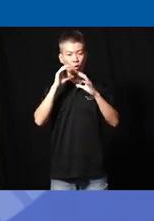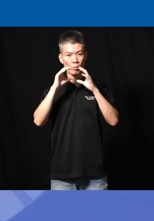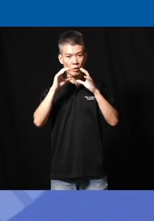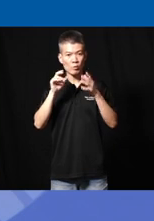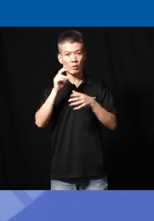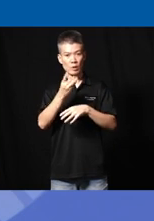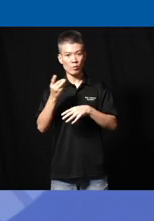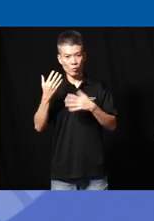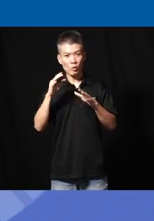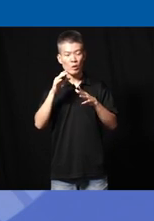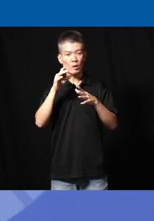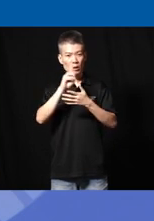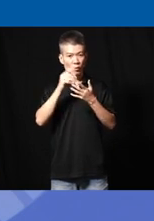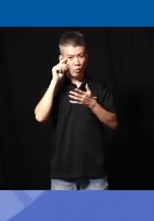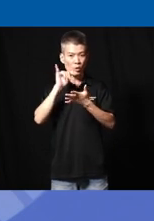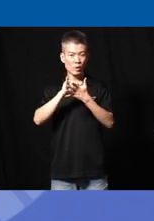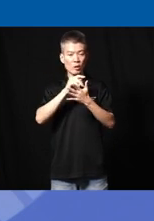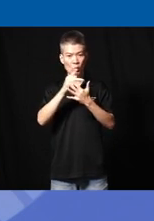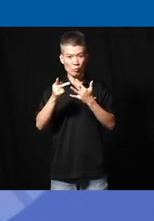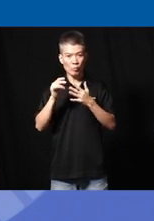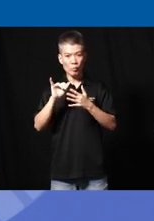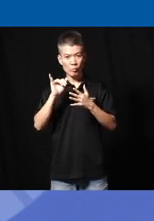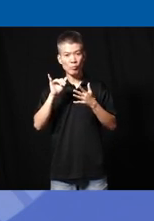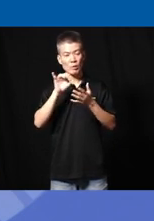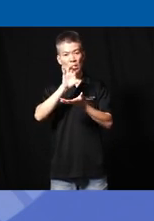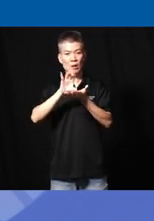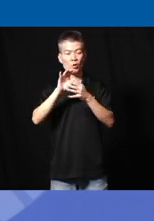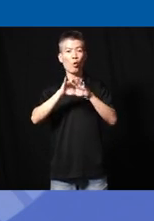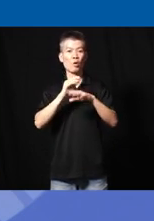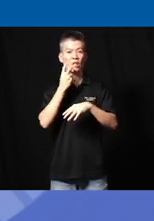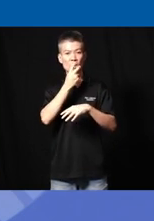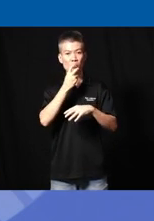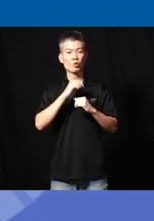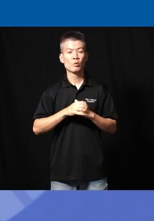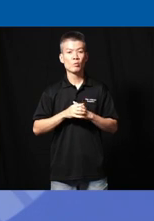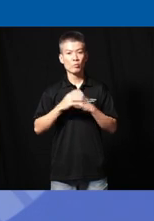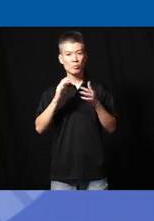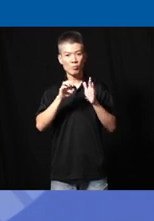devices that we design for this population are also centered around speech uh as an example we